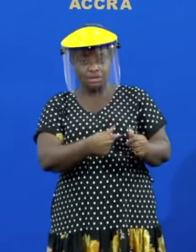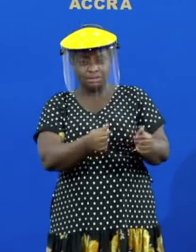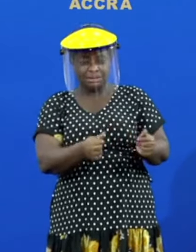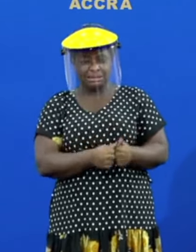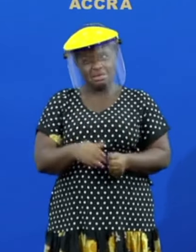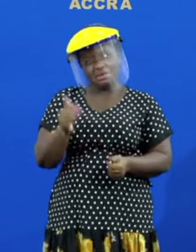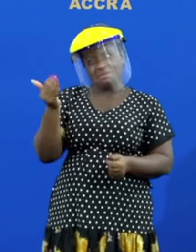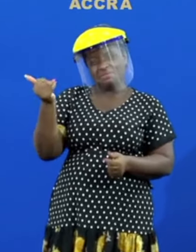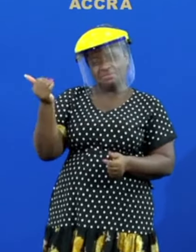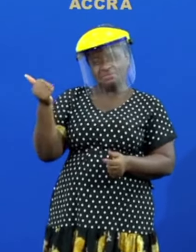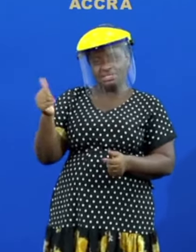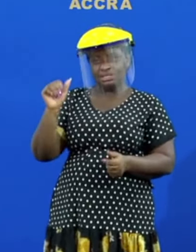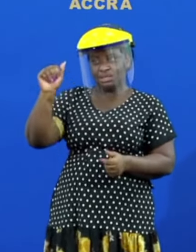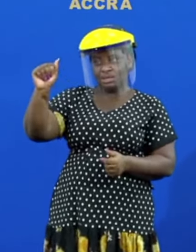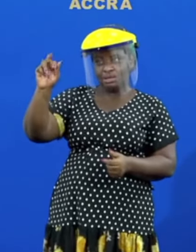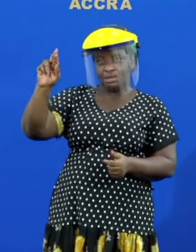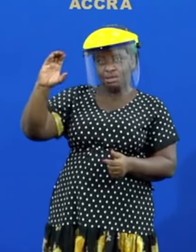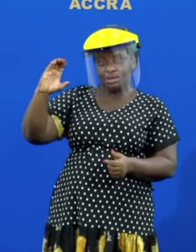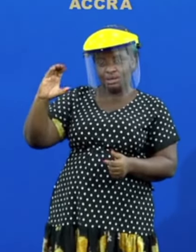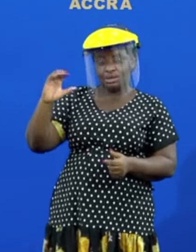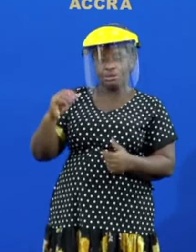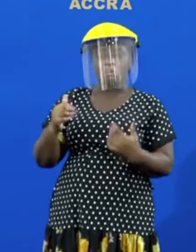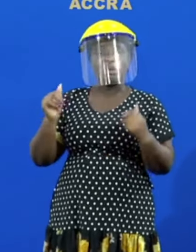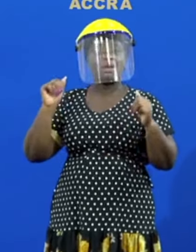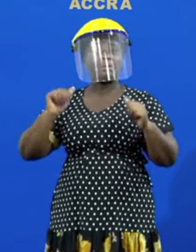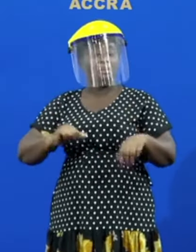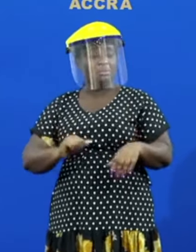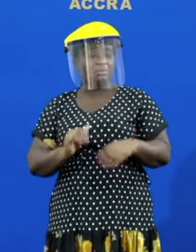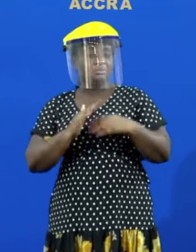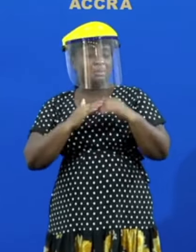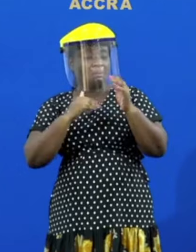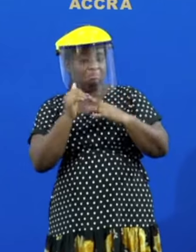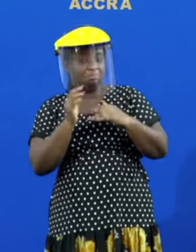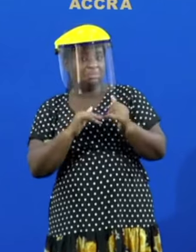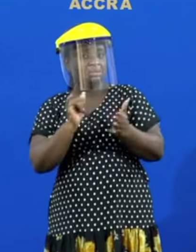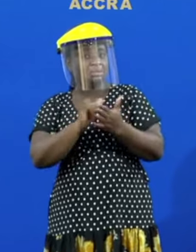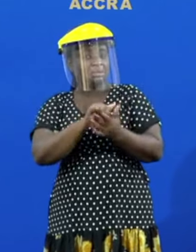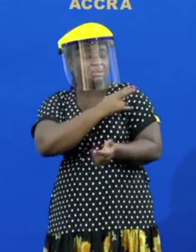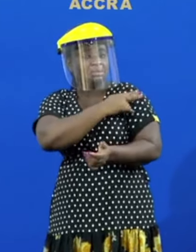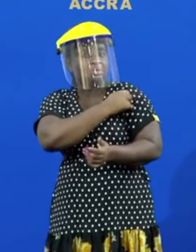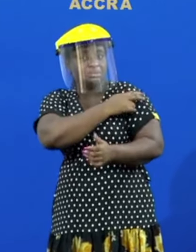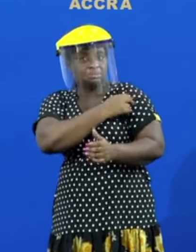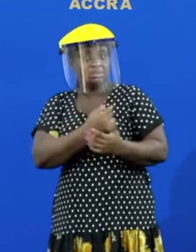acres to be able to do the kind of facility based on the architectural drawings that they are